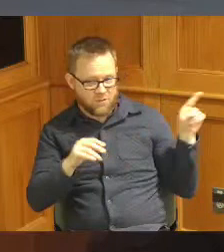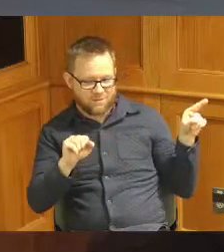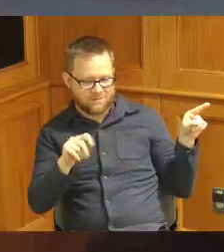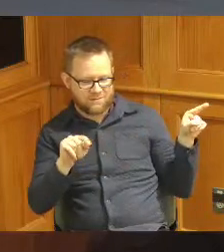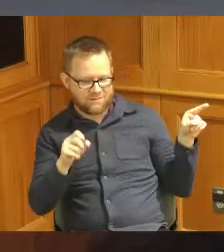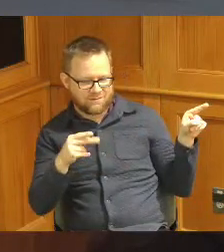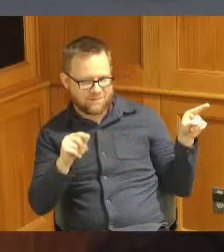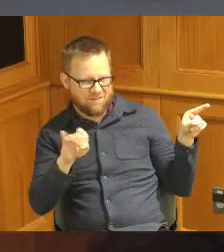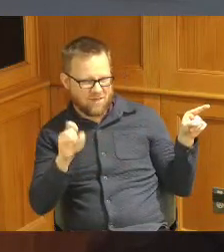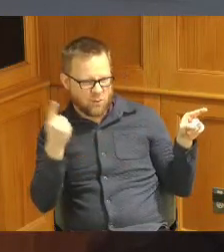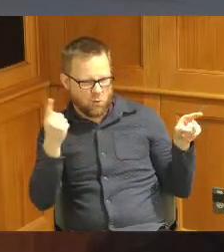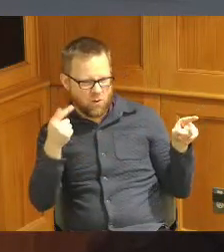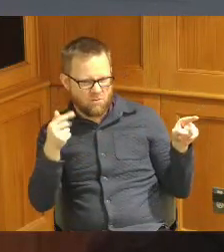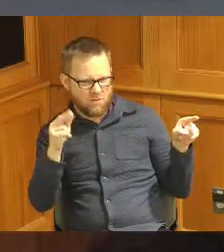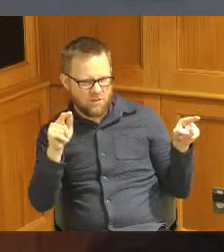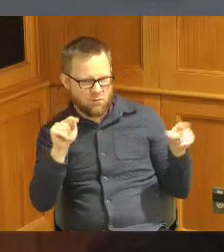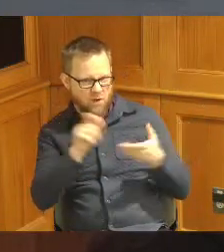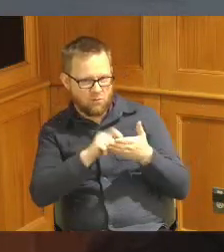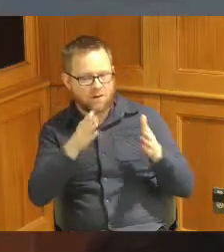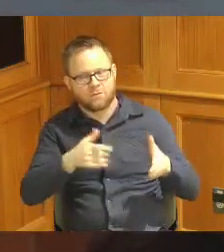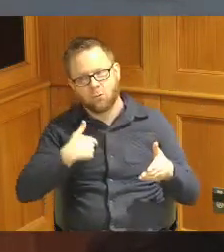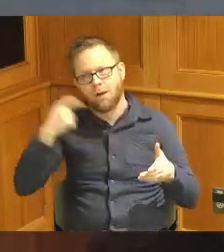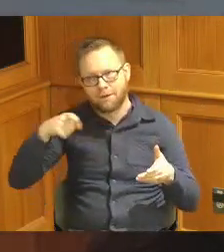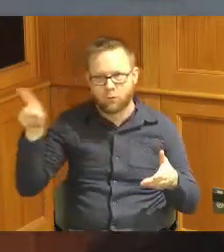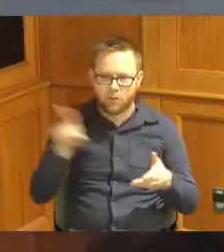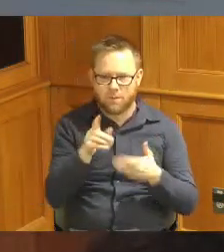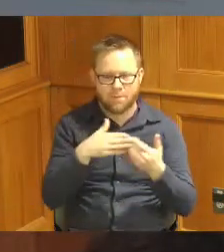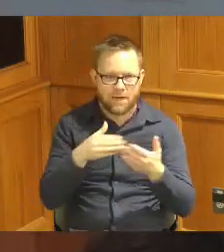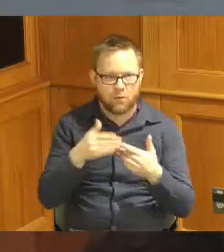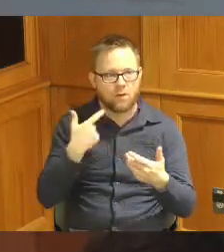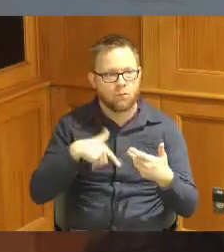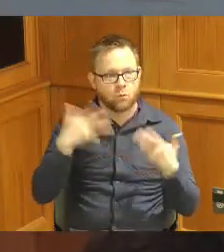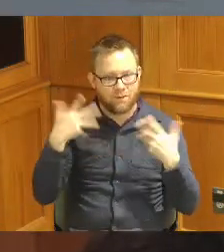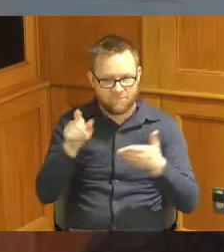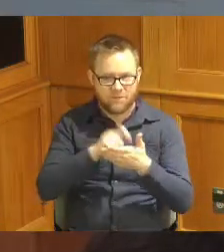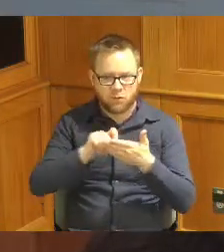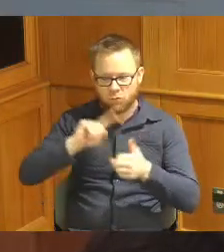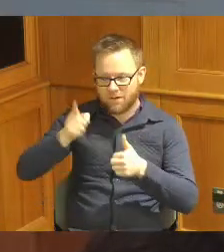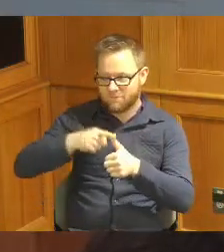one of them I have to get up here anyway yeah we did write our First Federal Grant and submit it